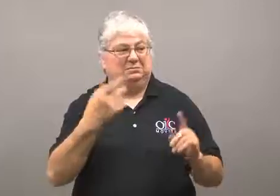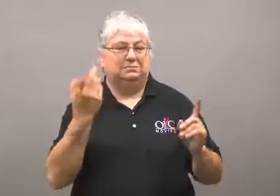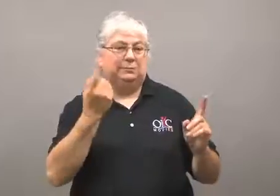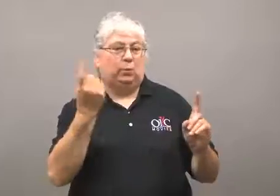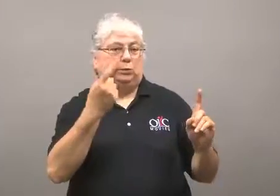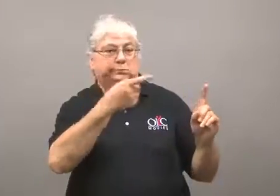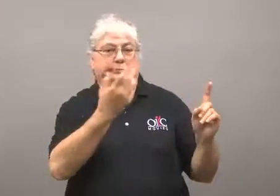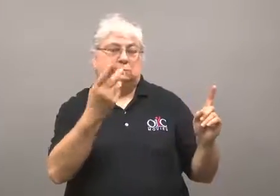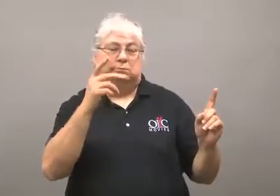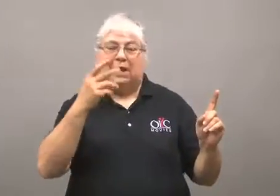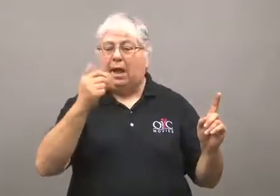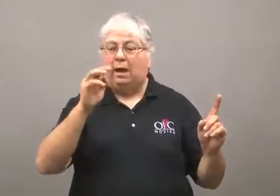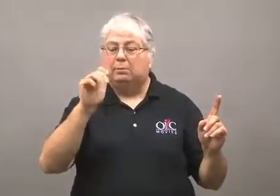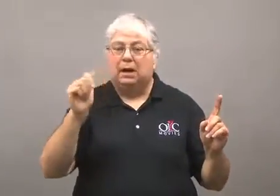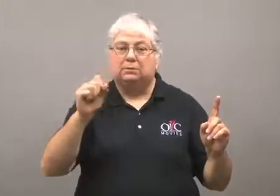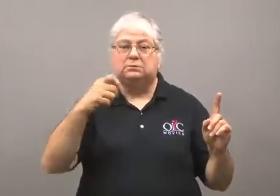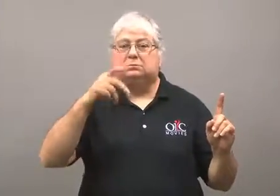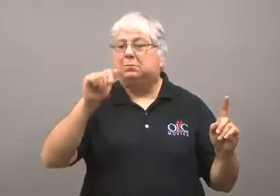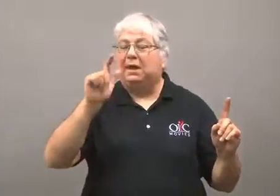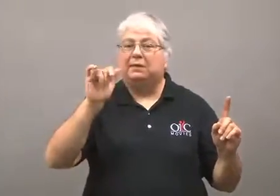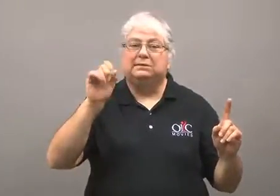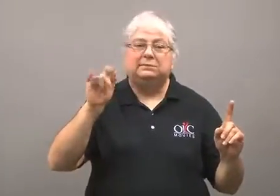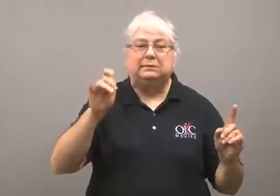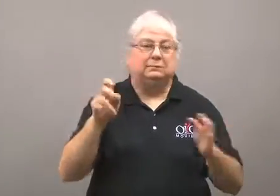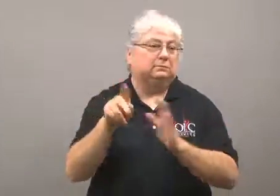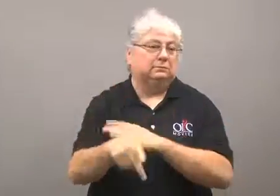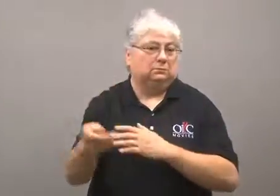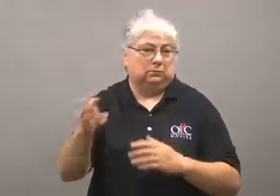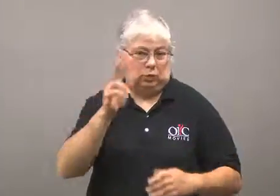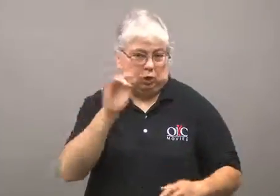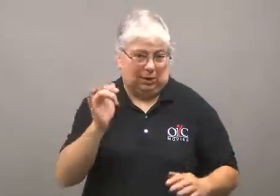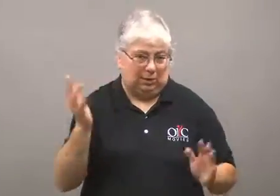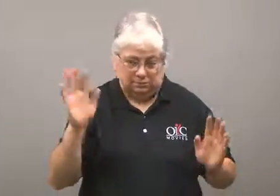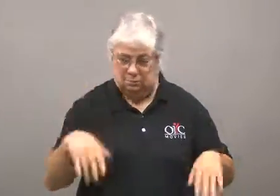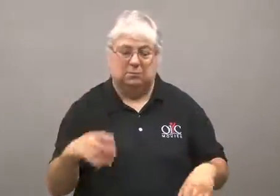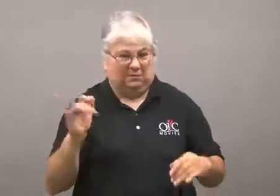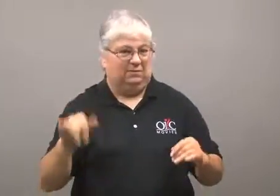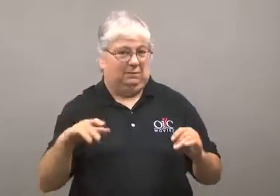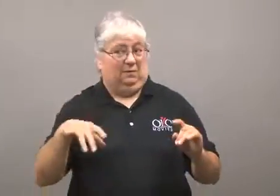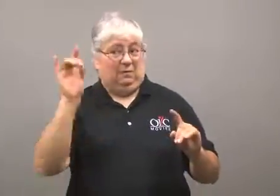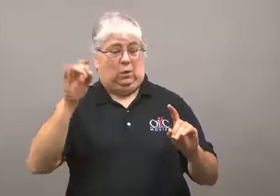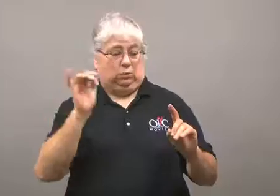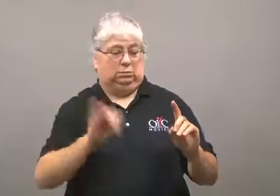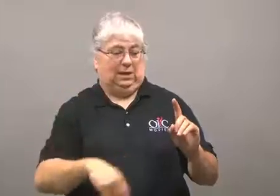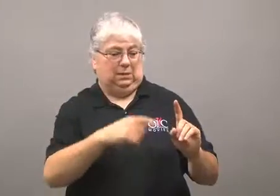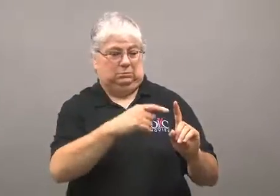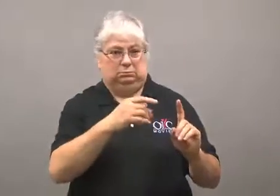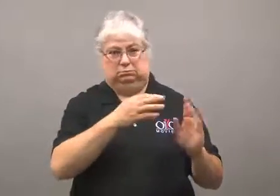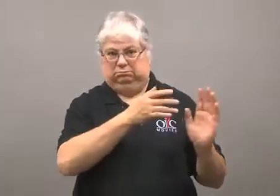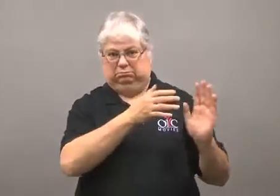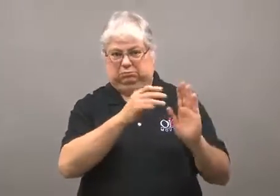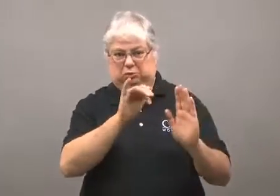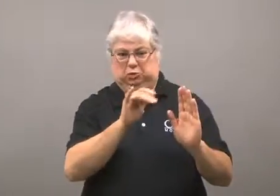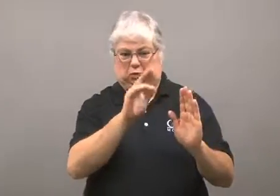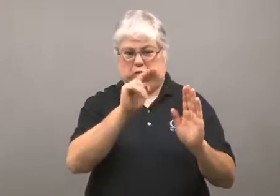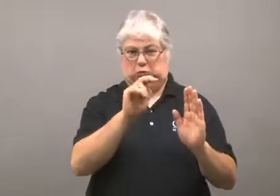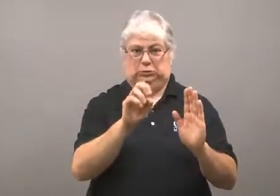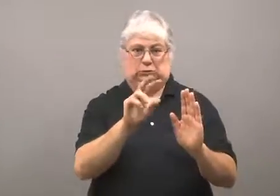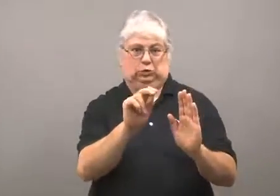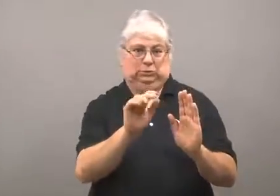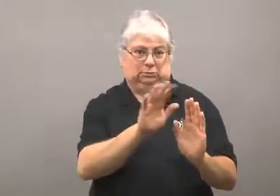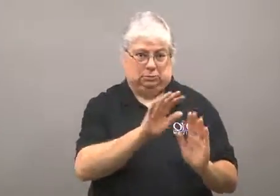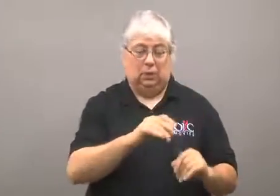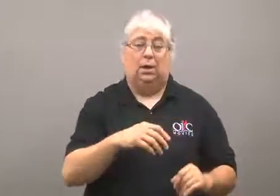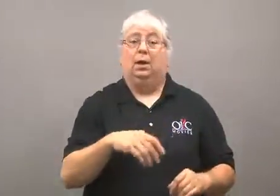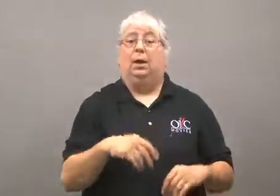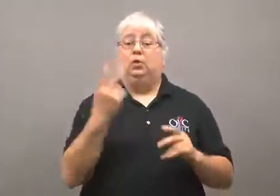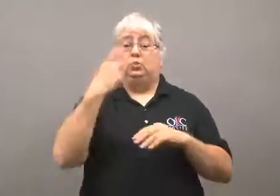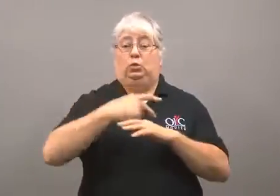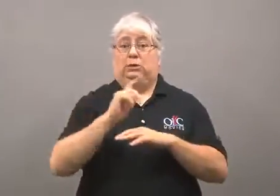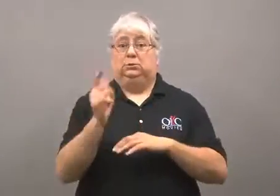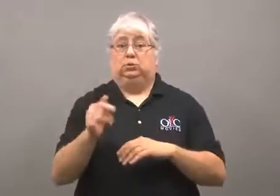They were apparently killed by Palestinians, or Hamas.